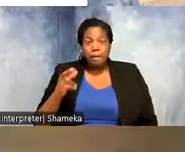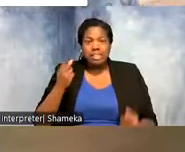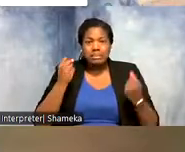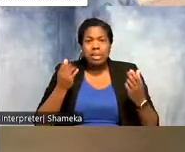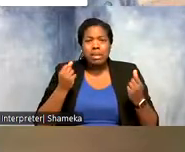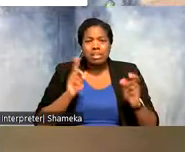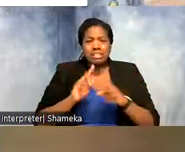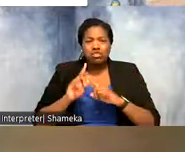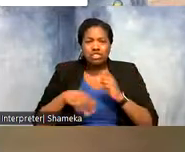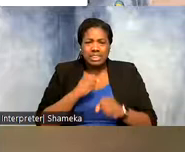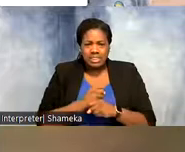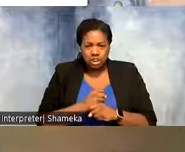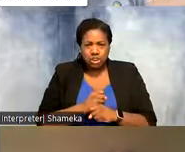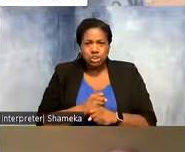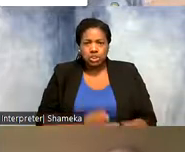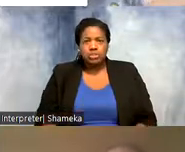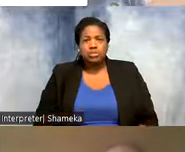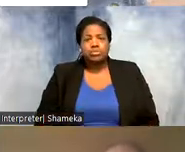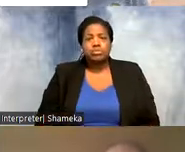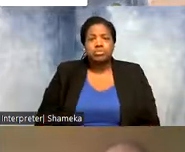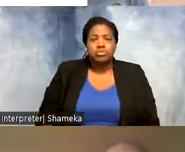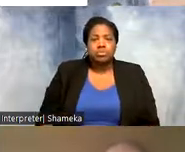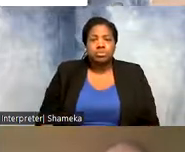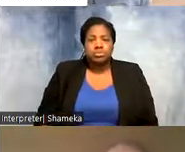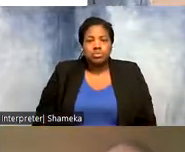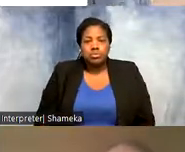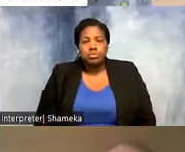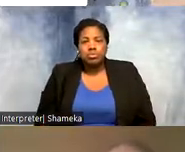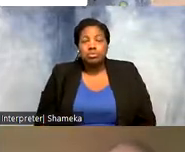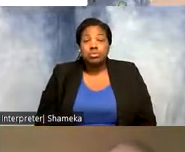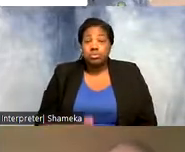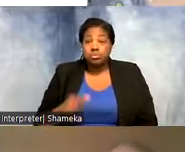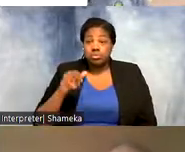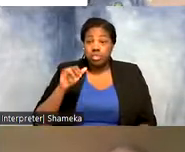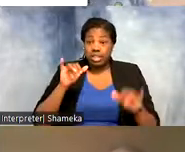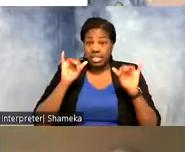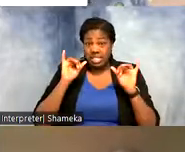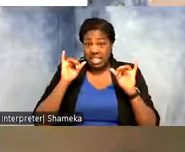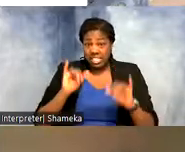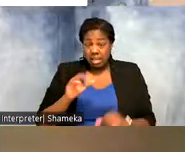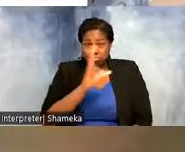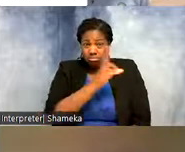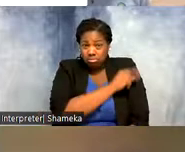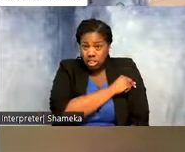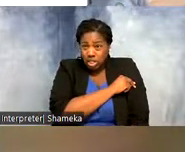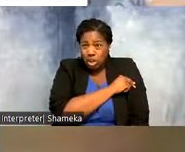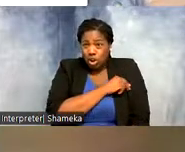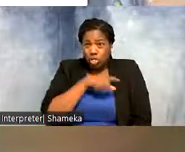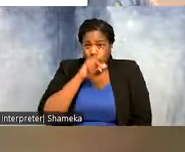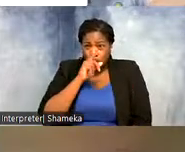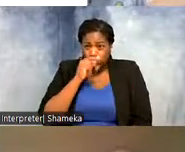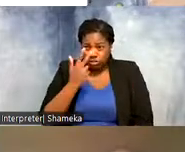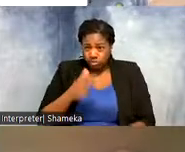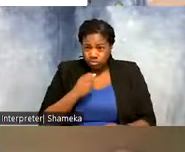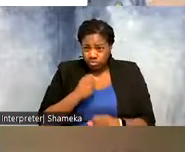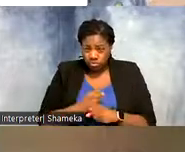Allie: yes yeah. >>Shellie: so is this the same tag was on this bird for these three years or did you recapture